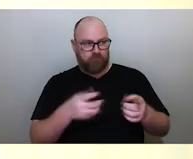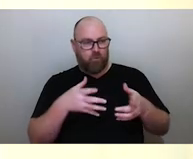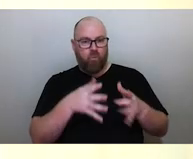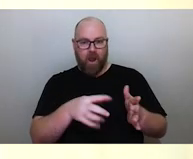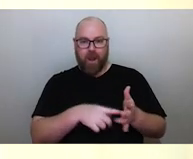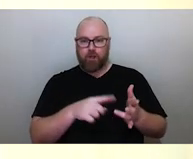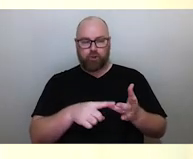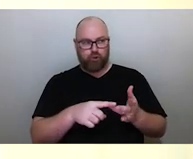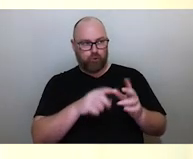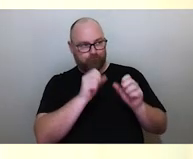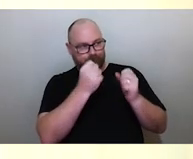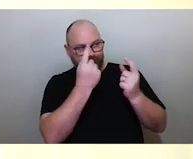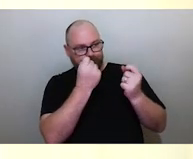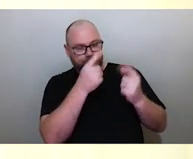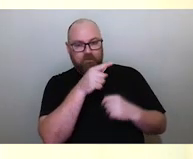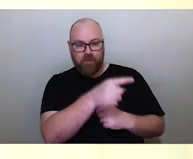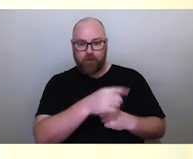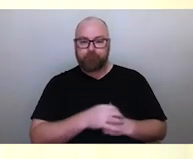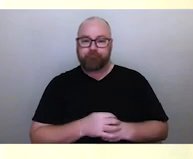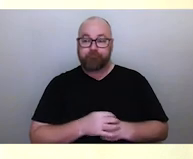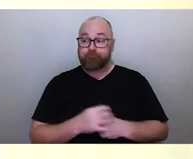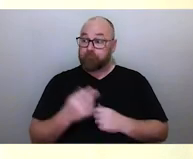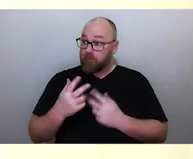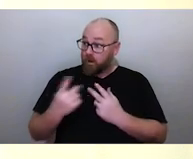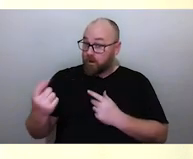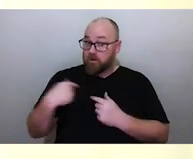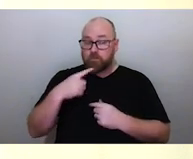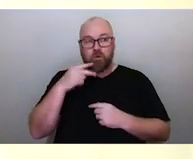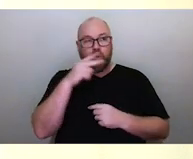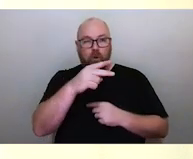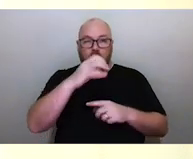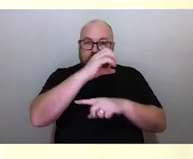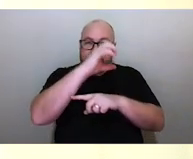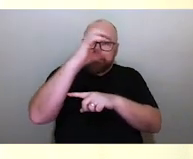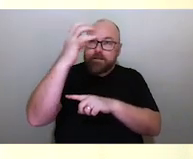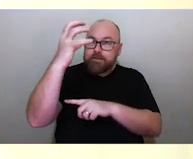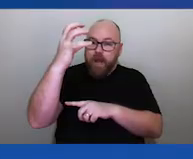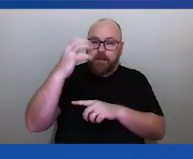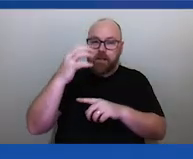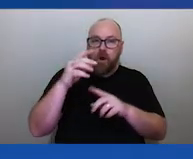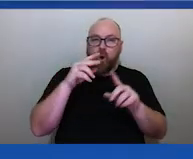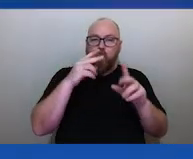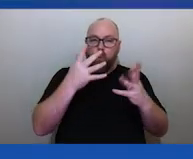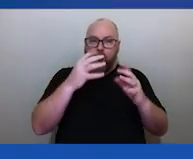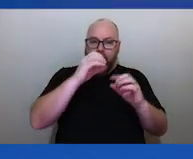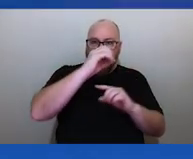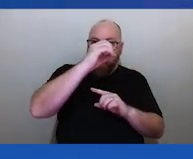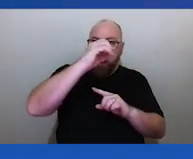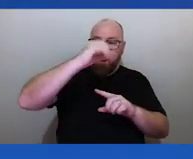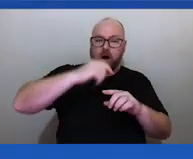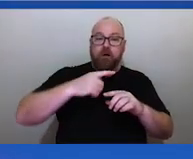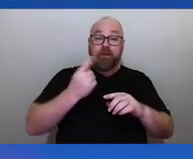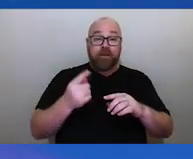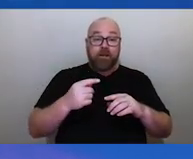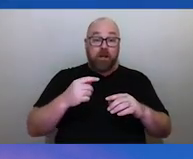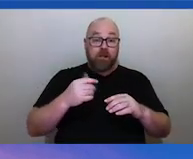Now Elders have explained to me how you observe the angle of the sun in the sky and throughout the year, how it's higher in the summer and lower in winter,